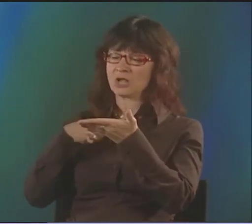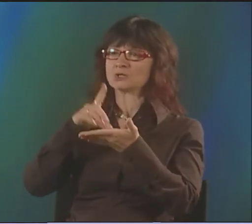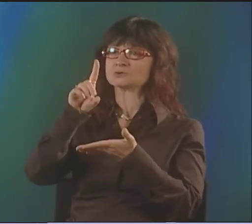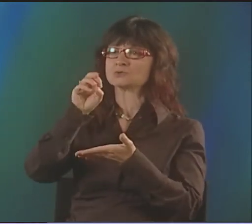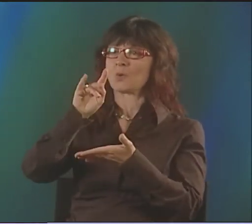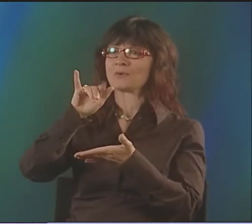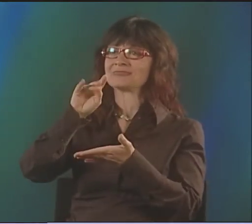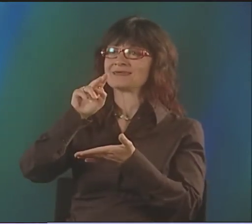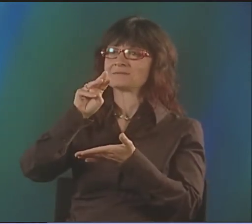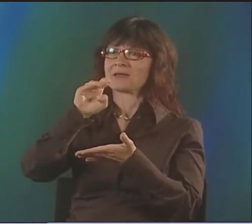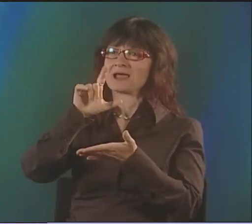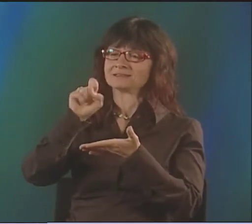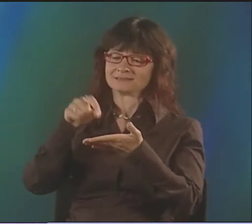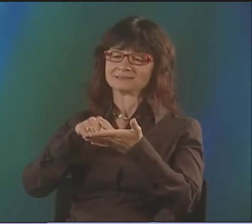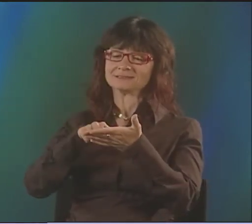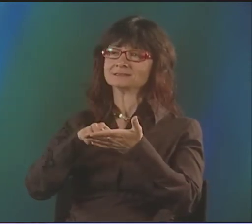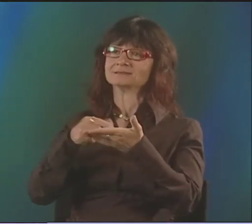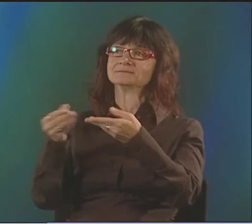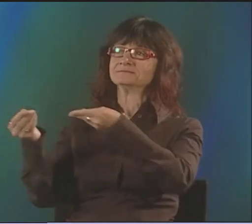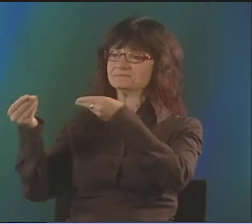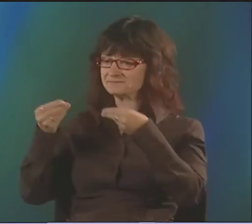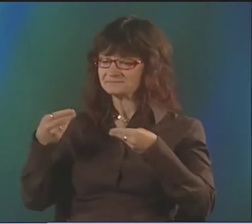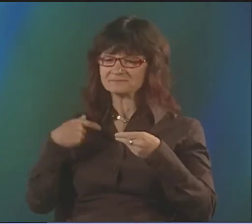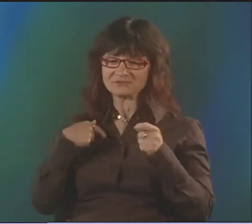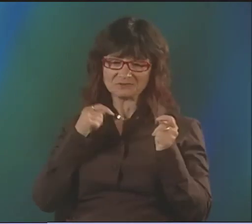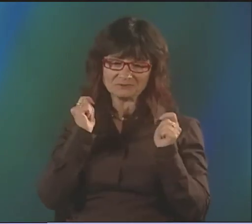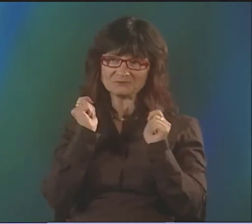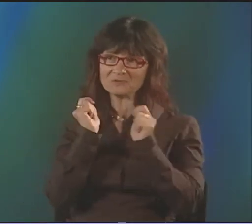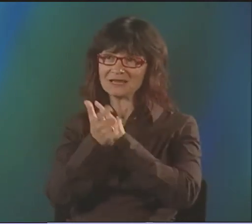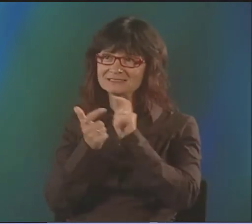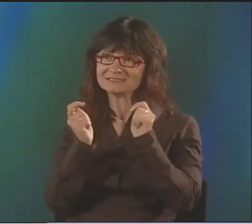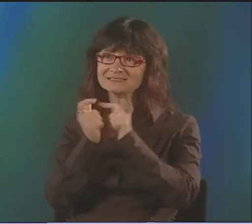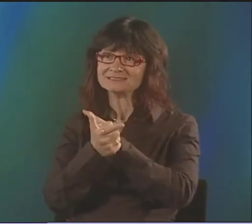WELL, IT STARTED WITH SUNSHINE TOO!